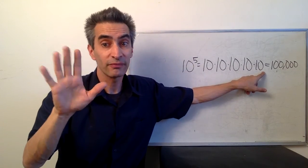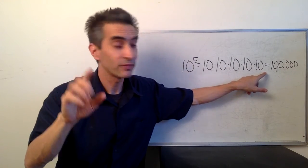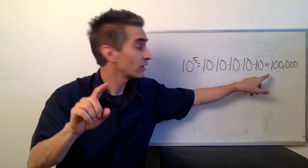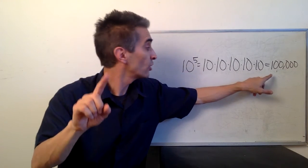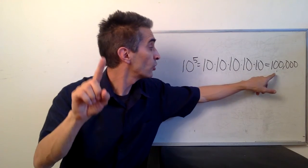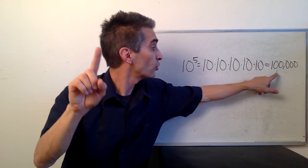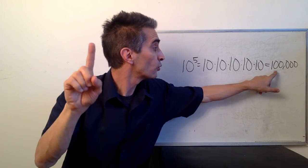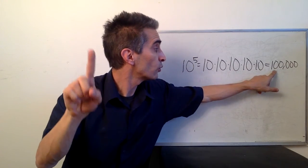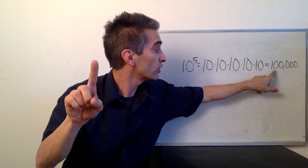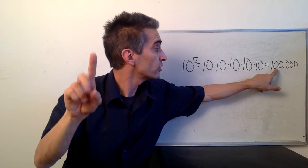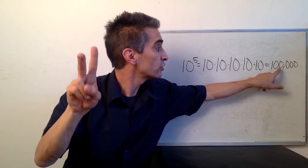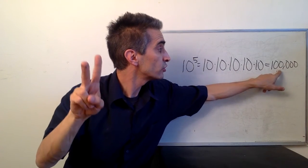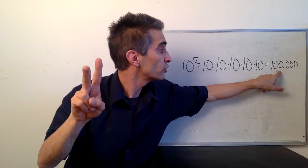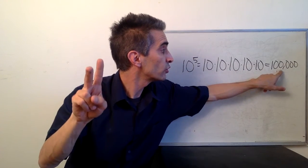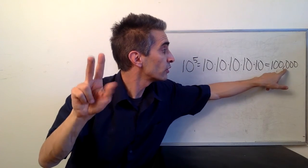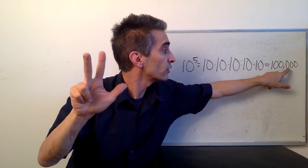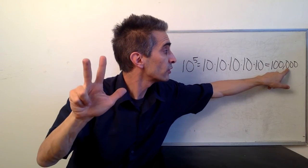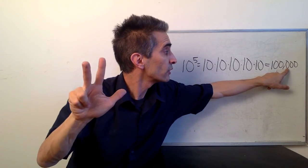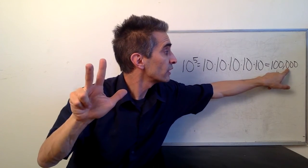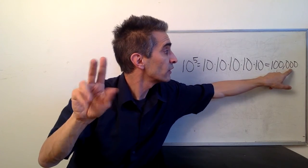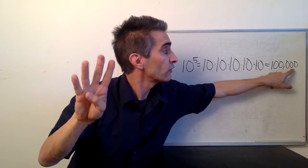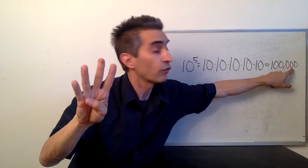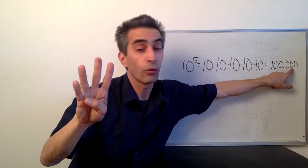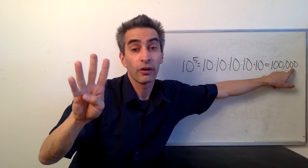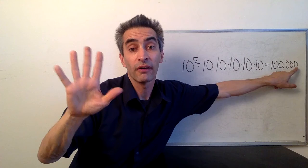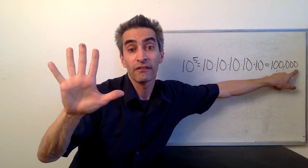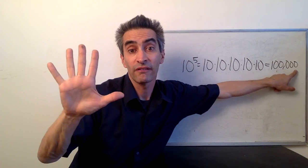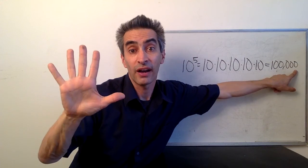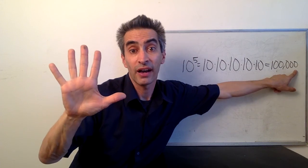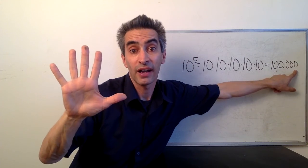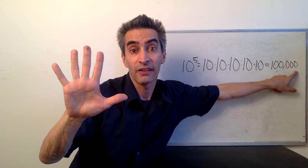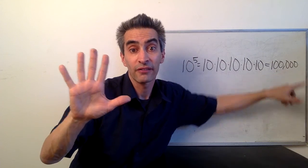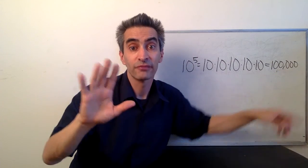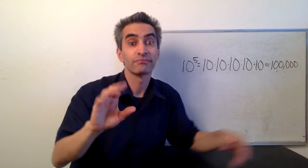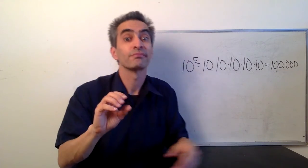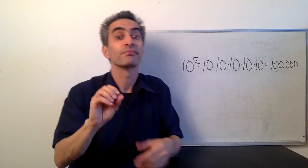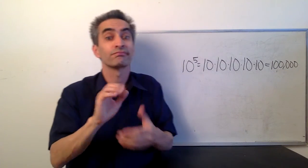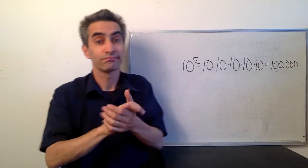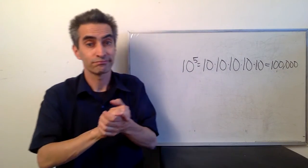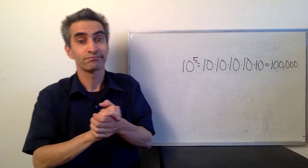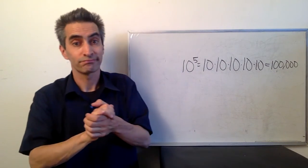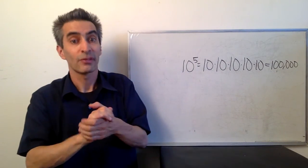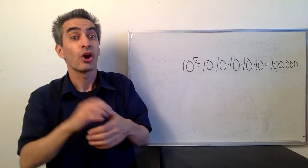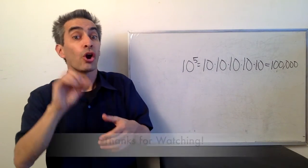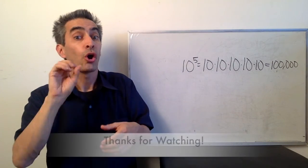And 1,2,3,4,5 there.